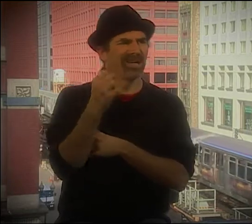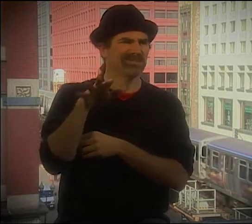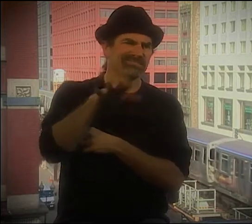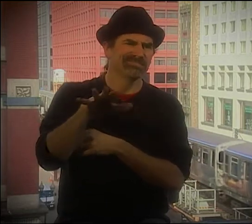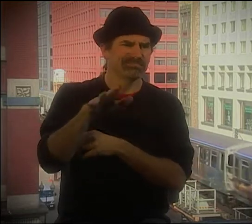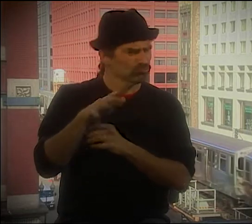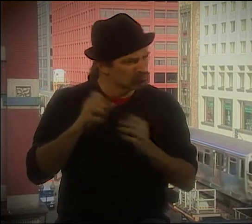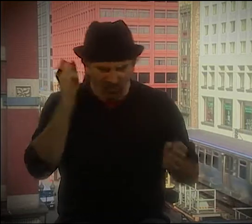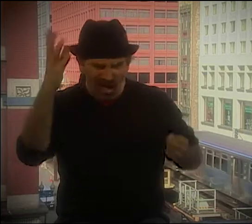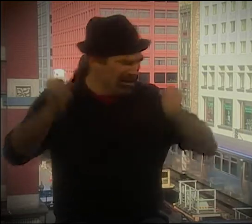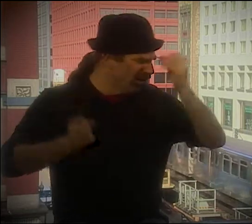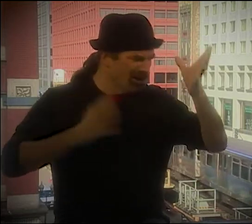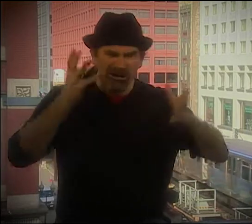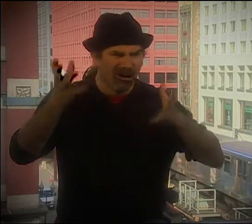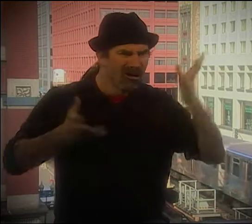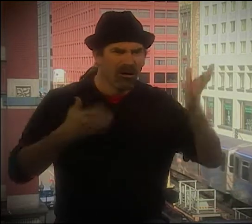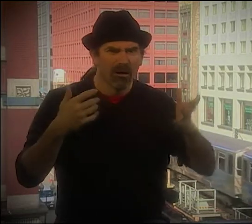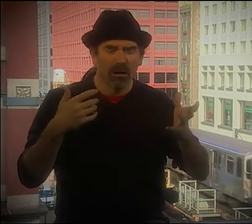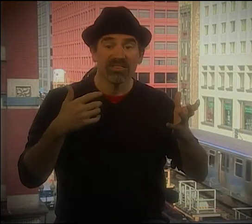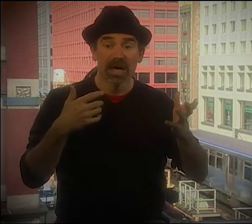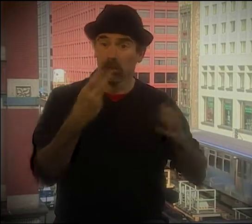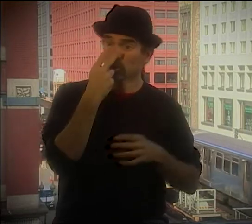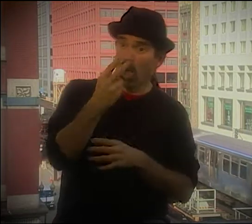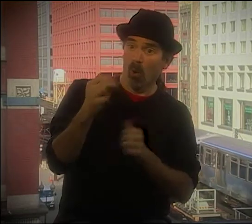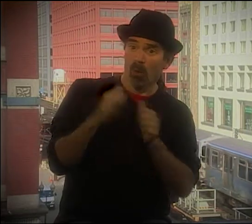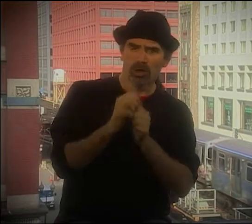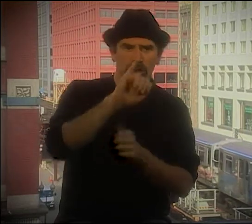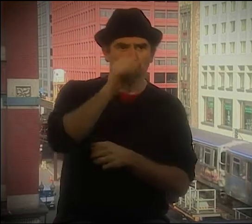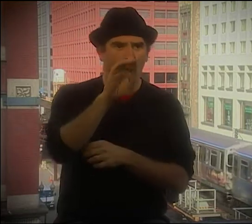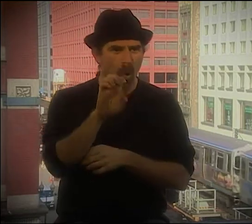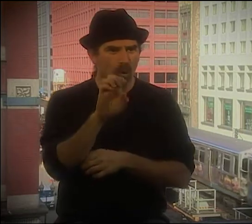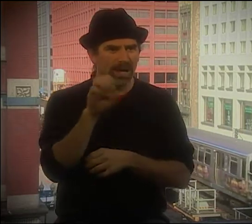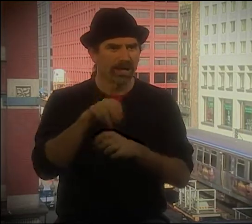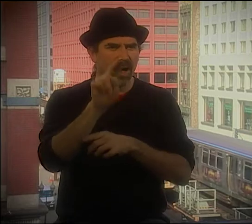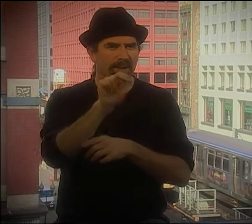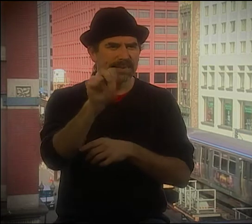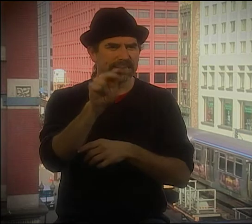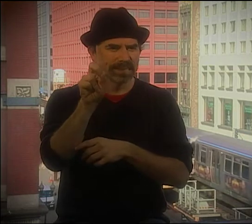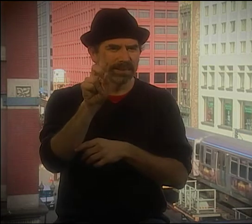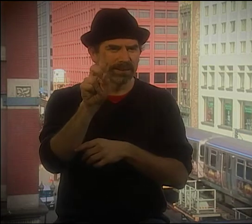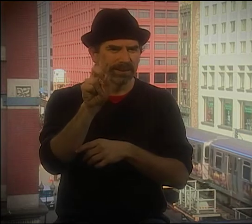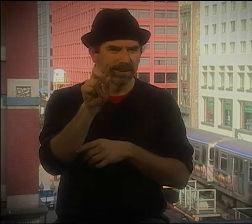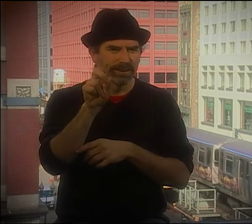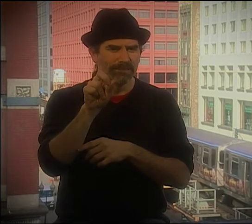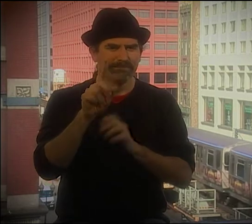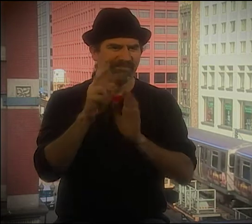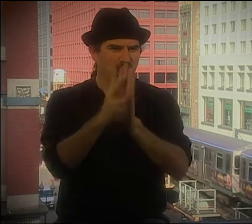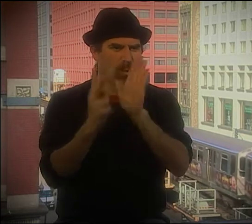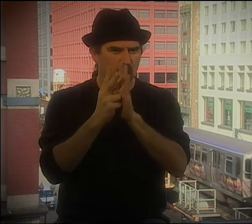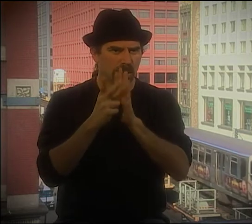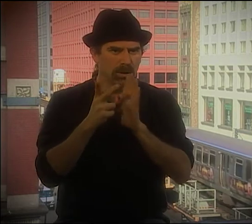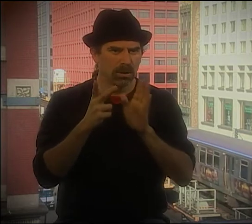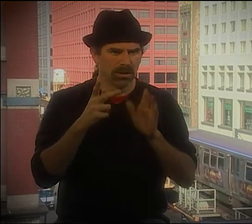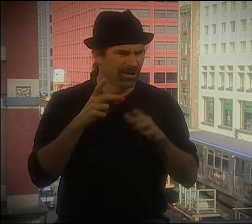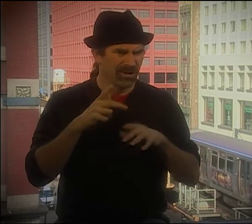AND HIS "JABBERWOCKY." HE TELLS THE STORY...WAY BACK IN THE EARLY DAYS.